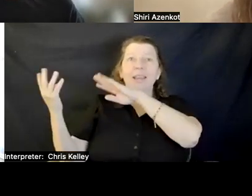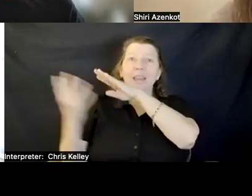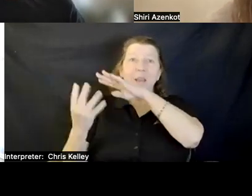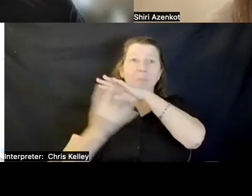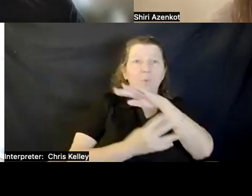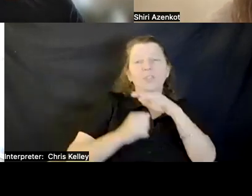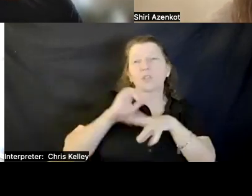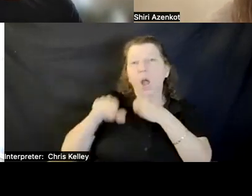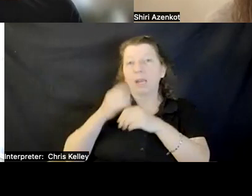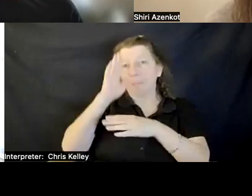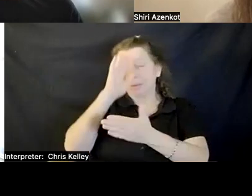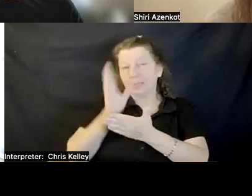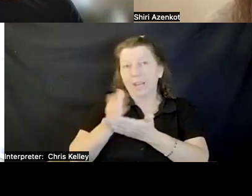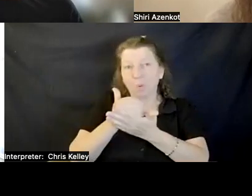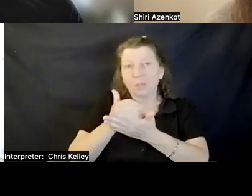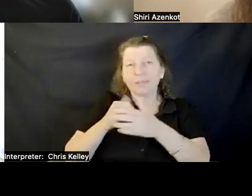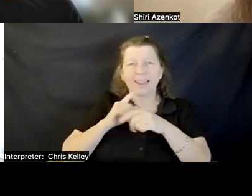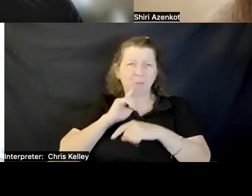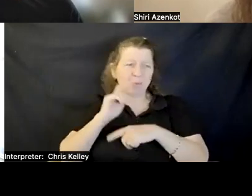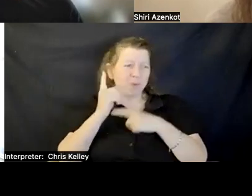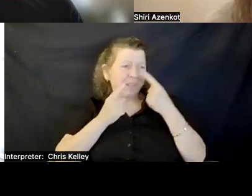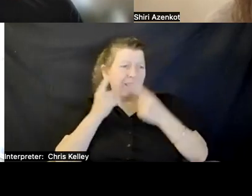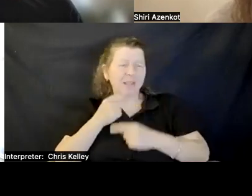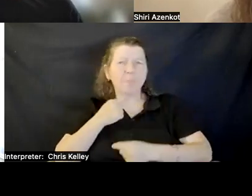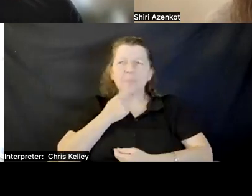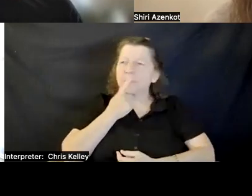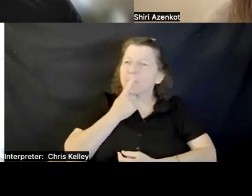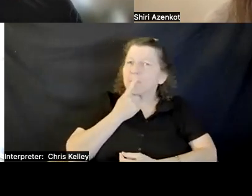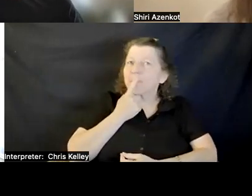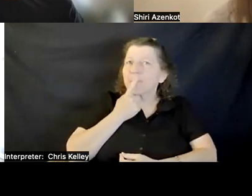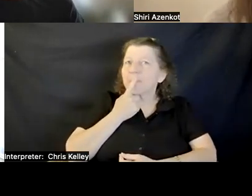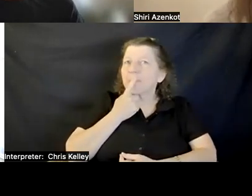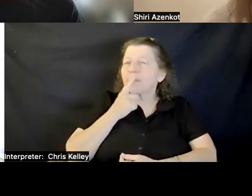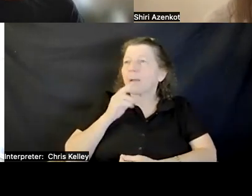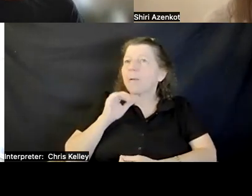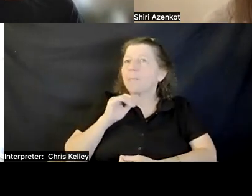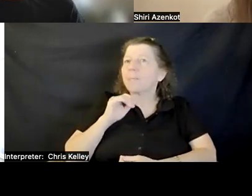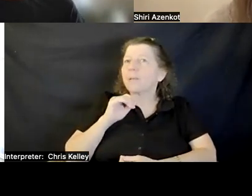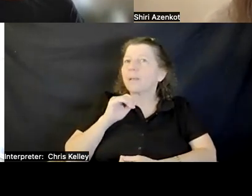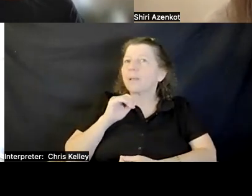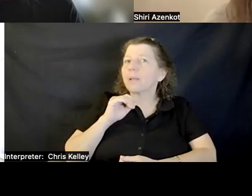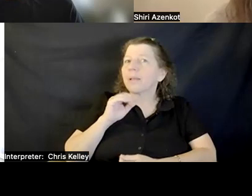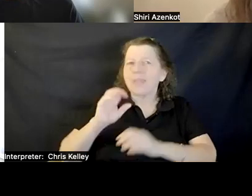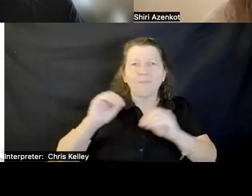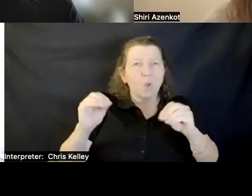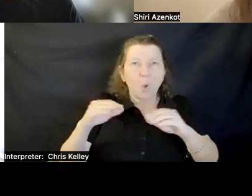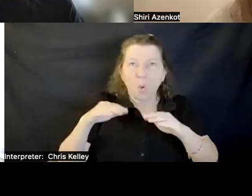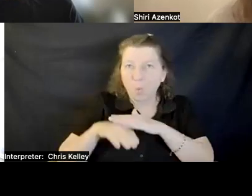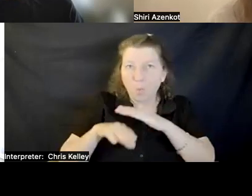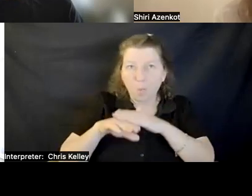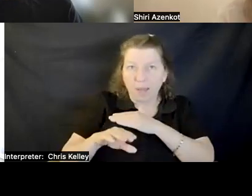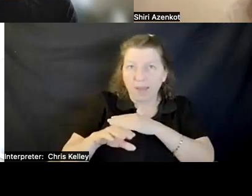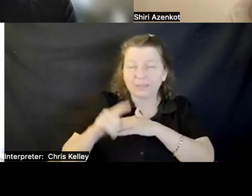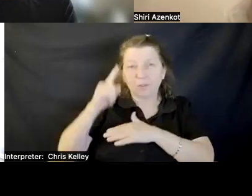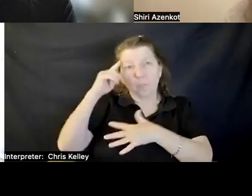I was really curious about not only that they do not have any access to what was there, but